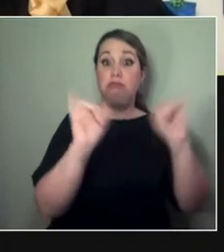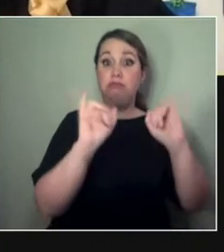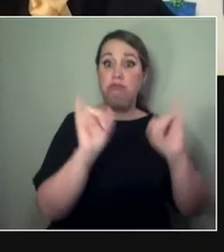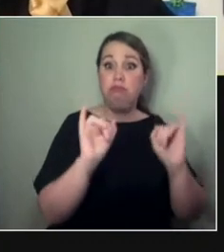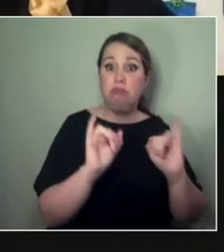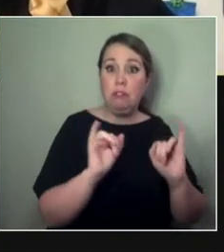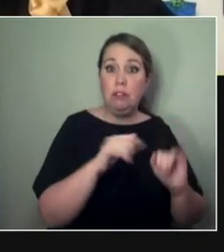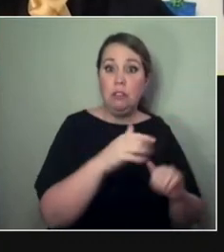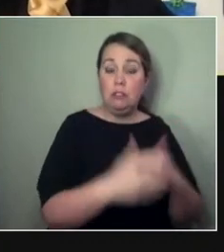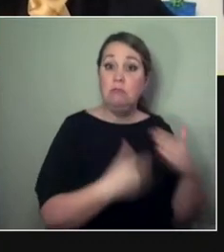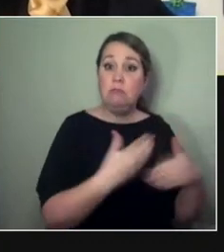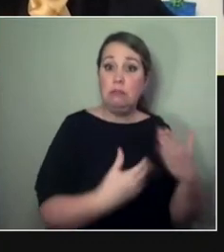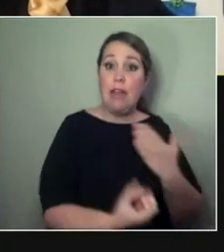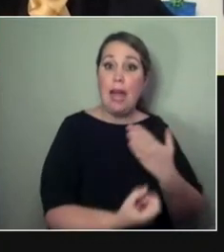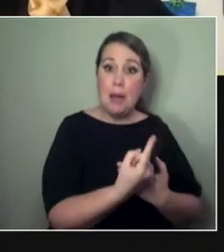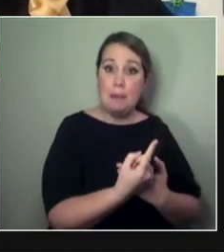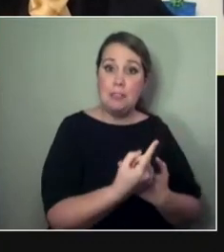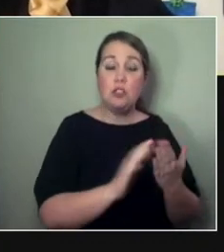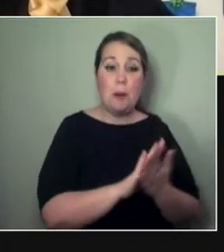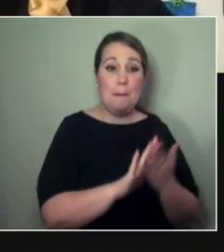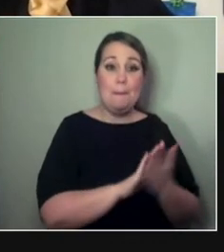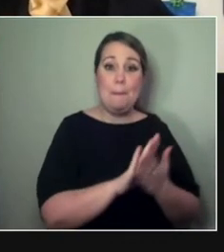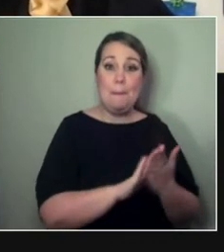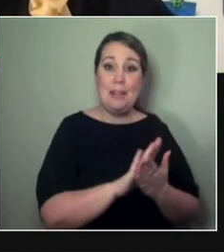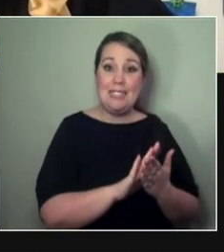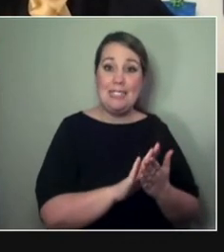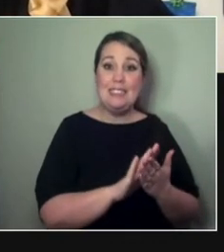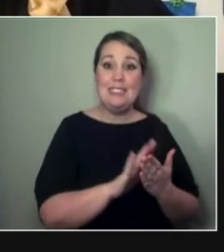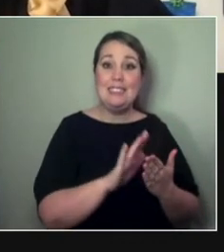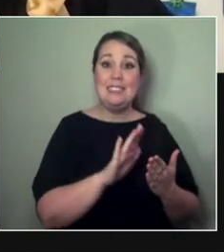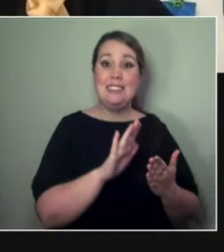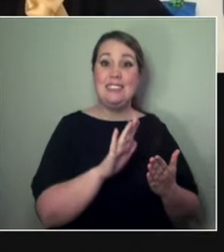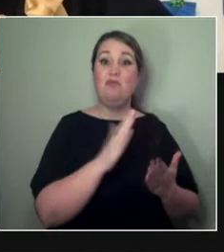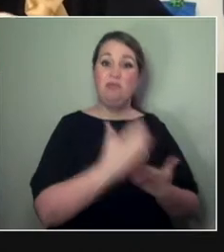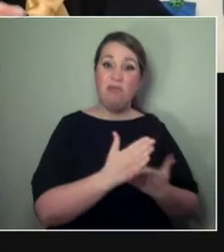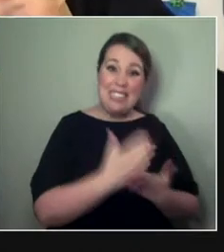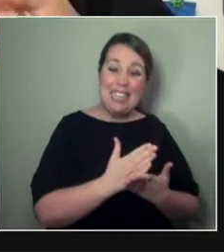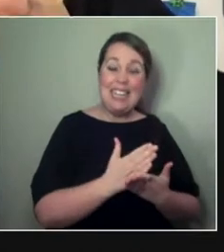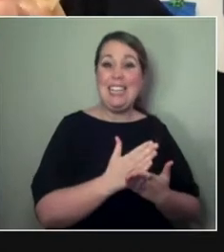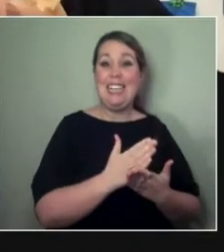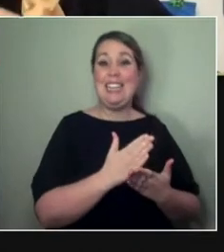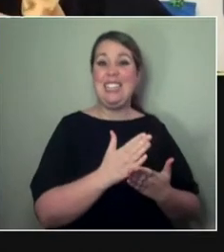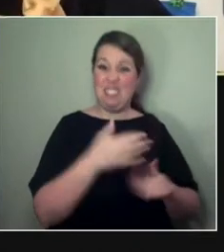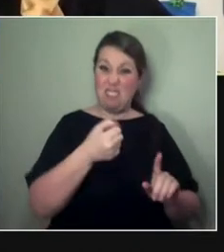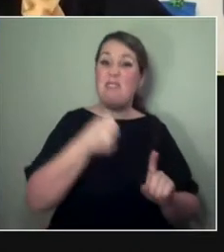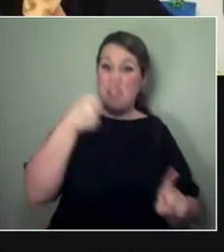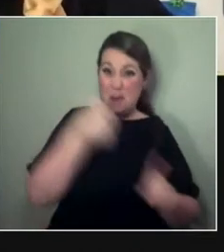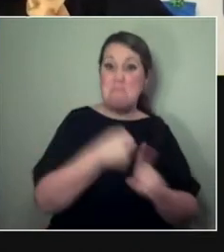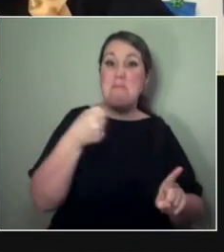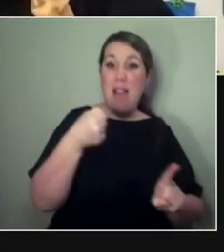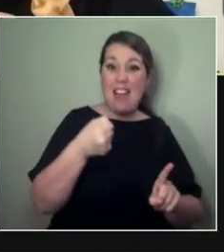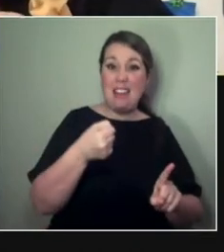if you're not going, are you alive? And also, that deals with the trauma of what we've lost. Mm, yeah. - We have people—